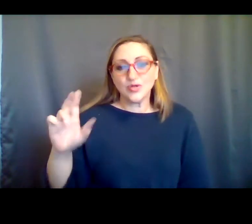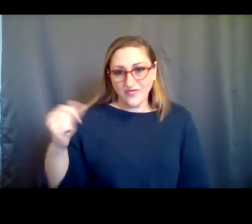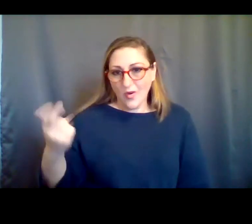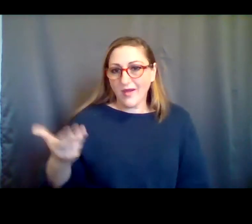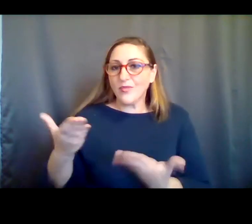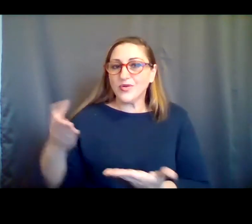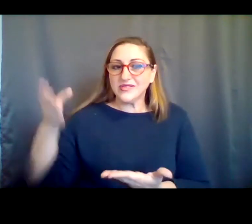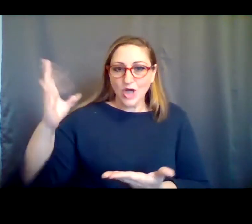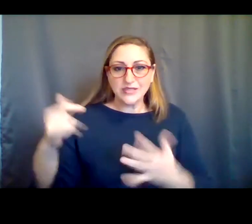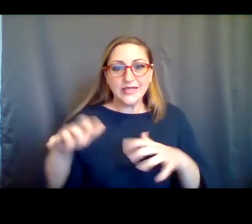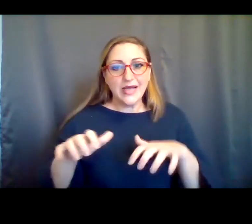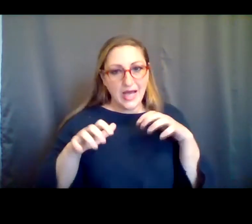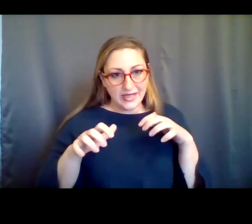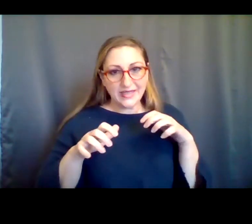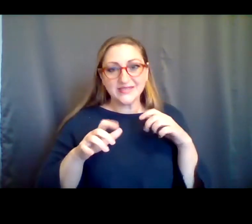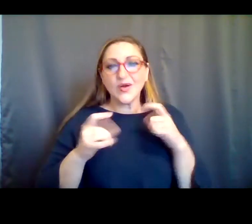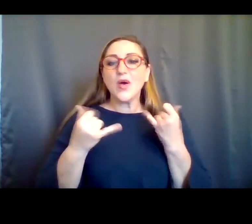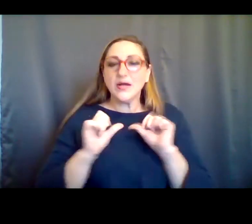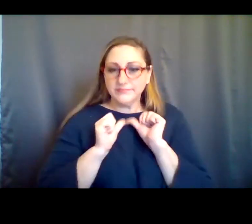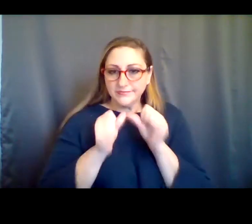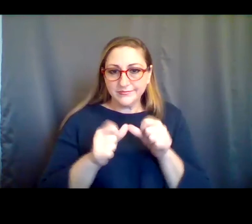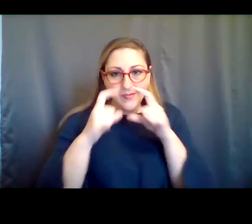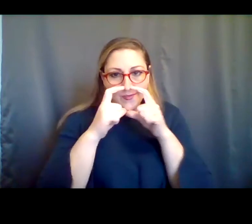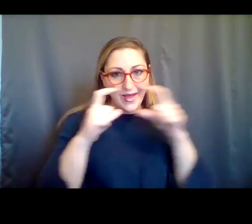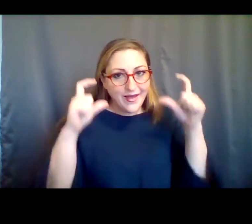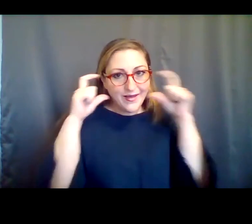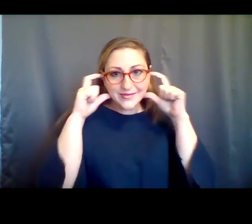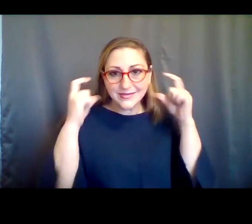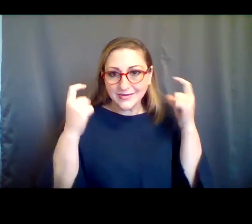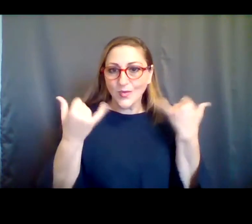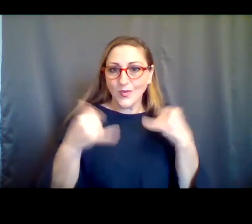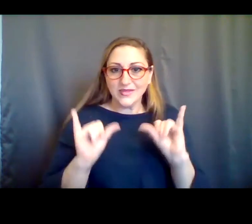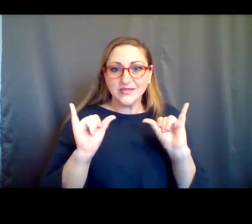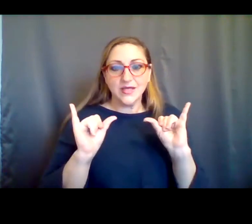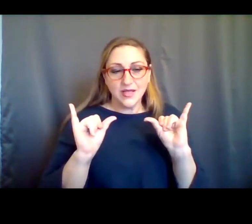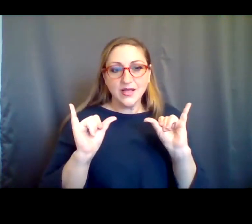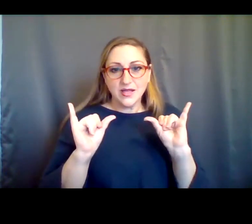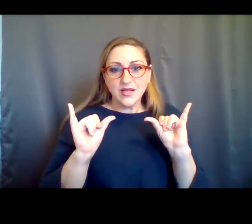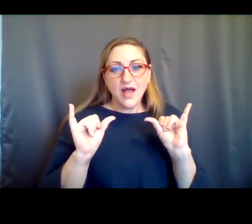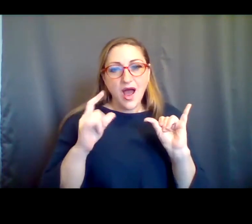s. I know audiences will remain masked in our space. And we are looking into a testing